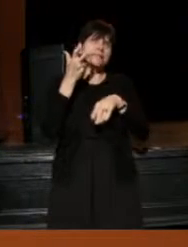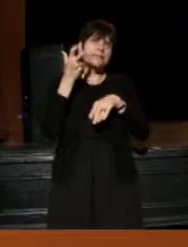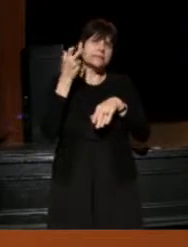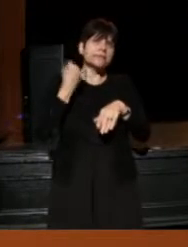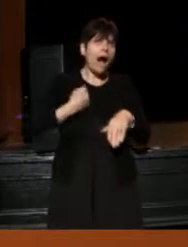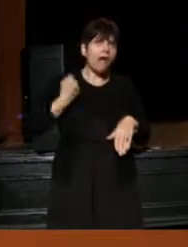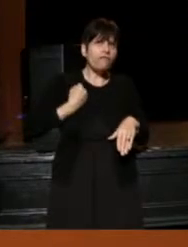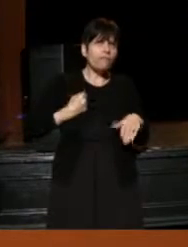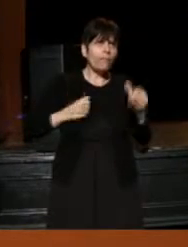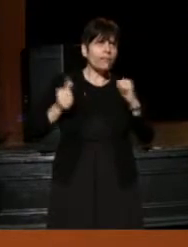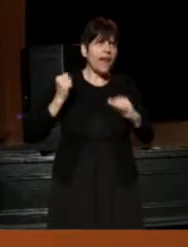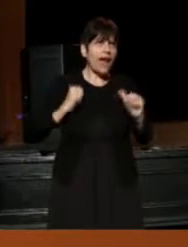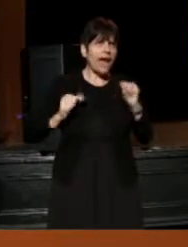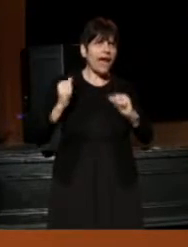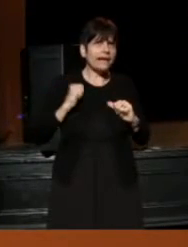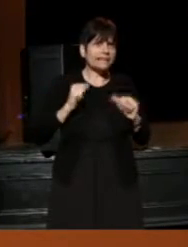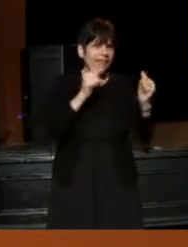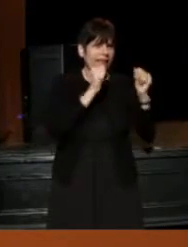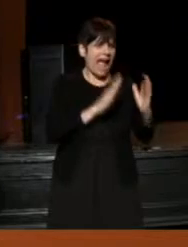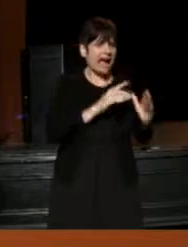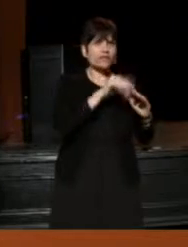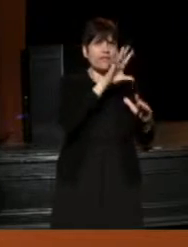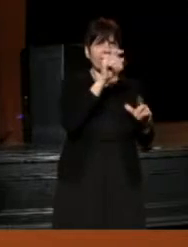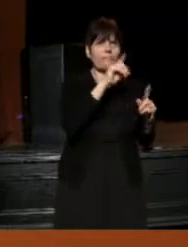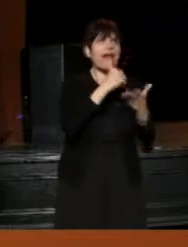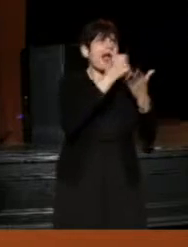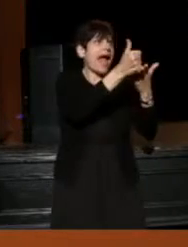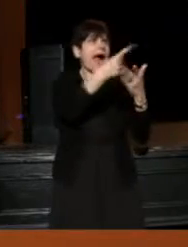it's the actors and the company who've helped the audience through that,